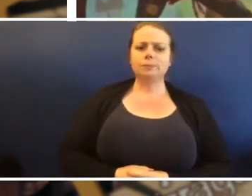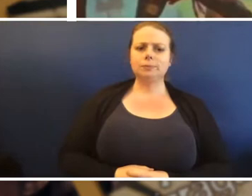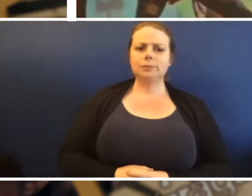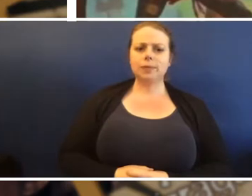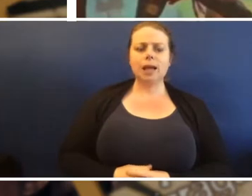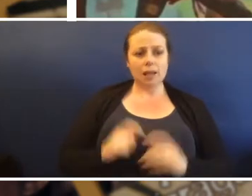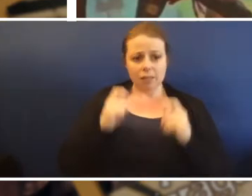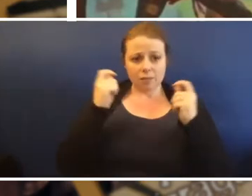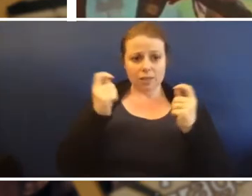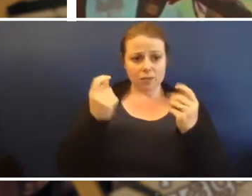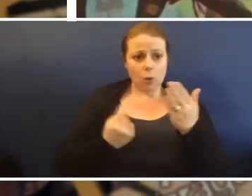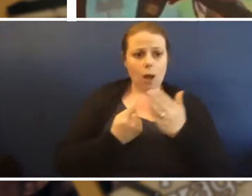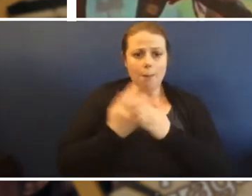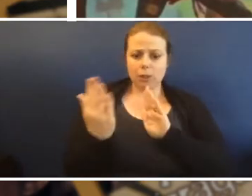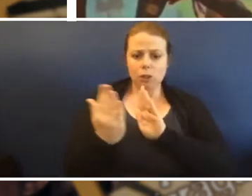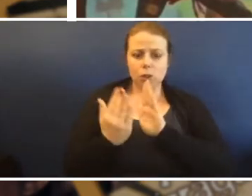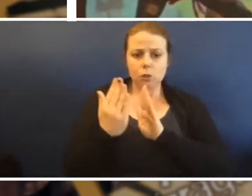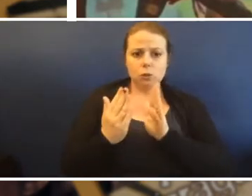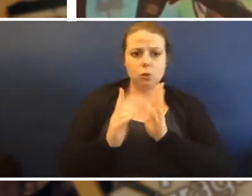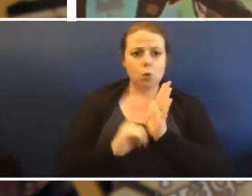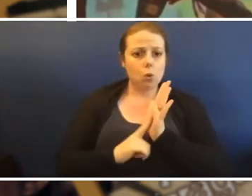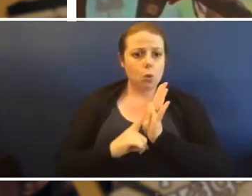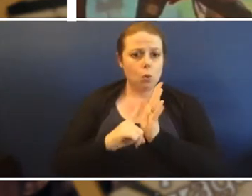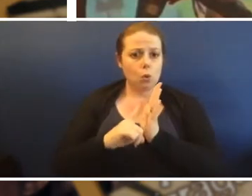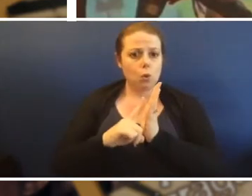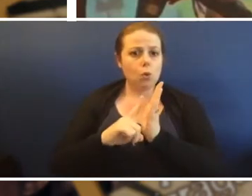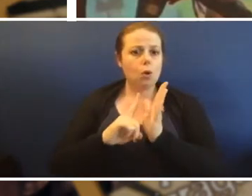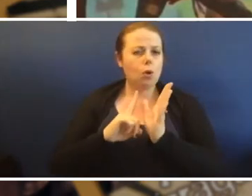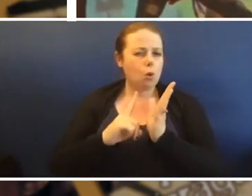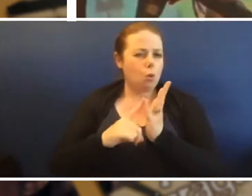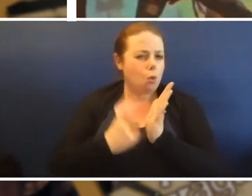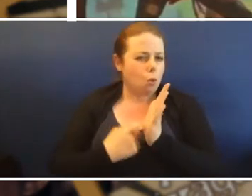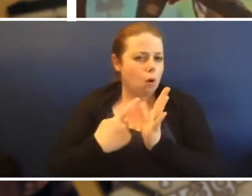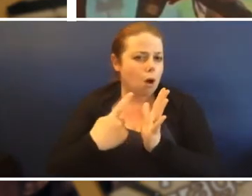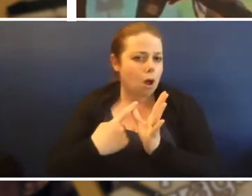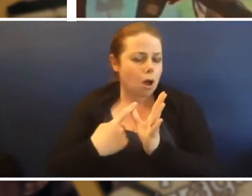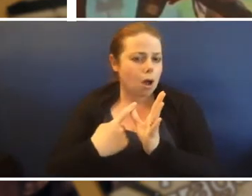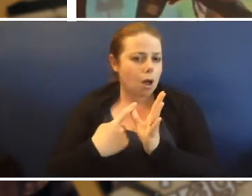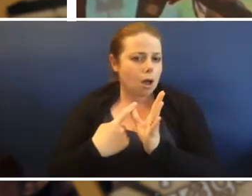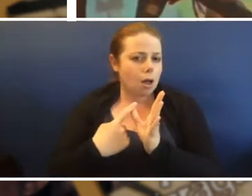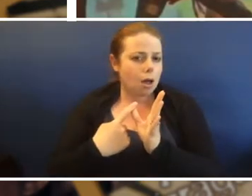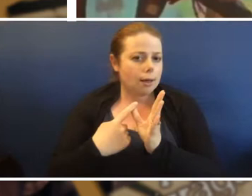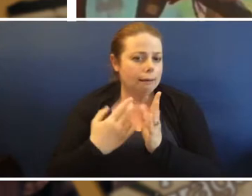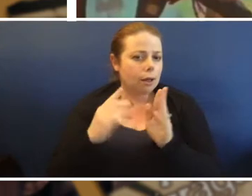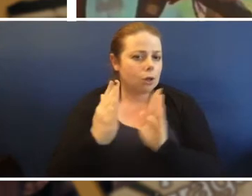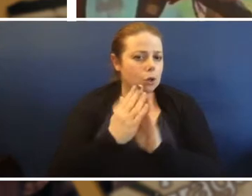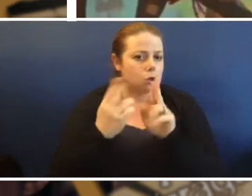at the campsite that's the dancing ground, it is a little bit out of Laura but you go past